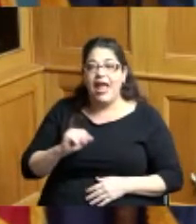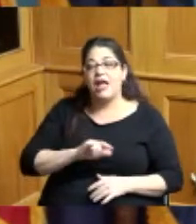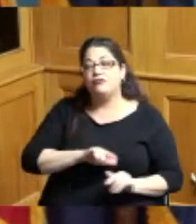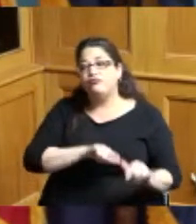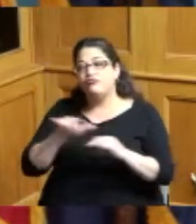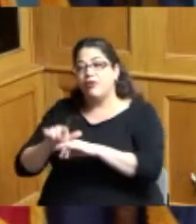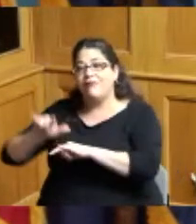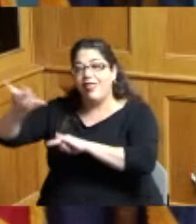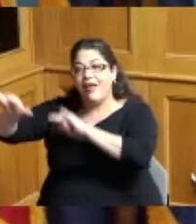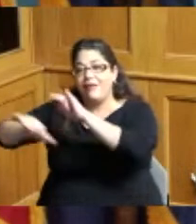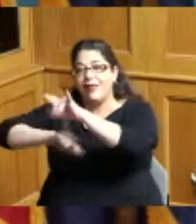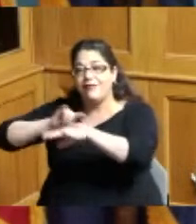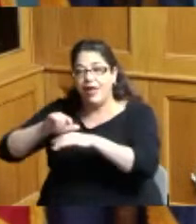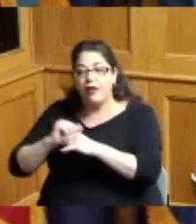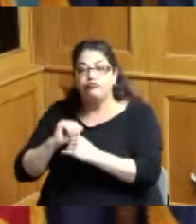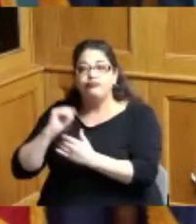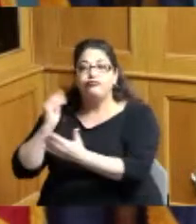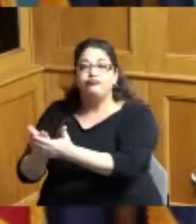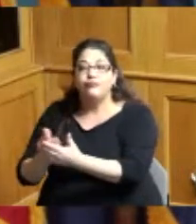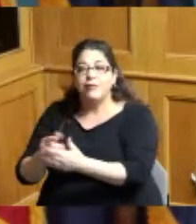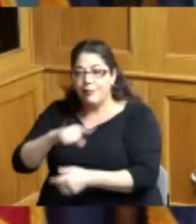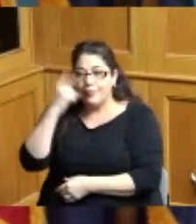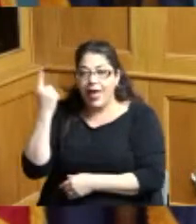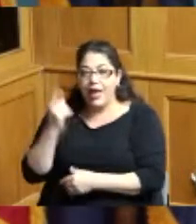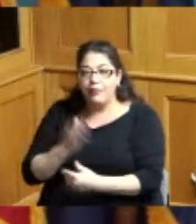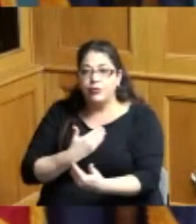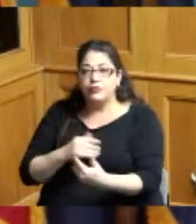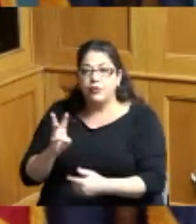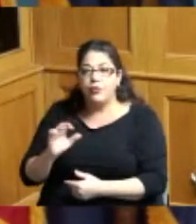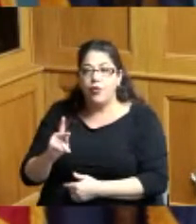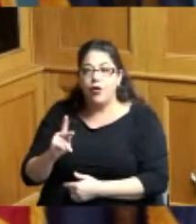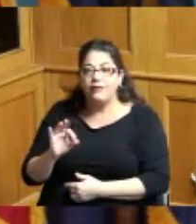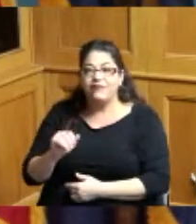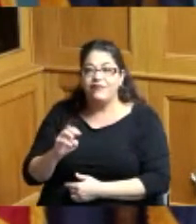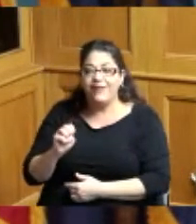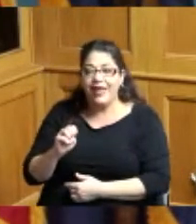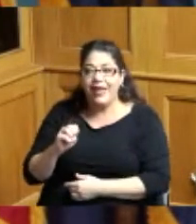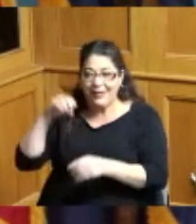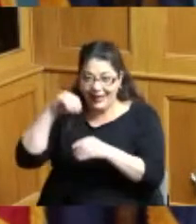pictures of the Cincinnati black music walk of fame because we're right there in the airport and